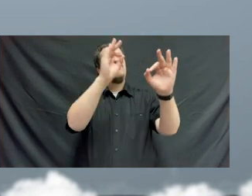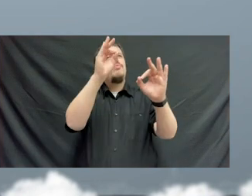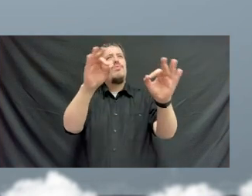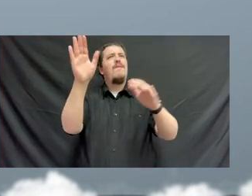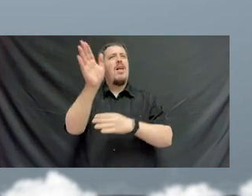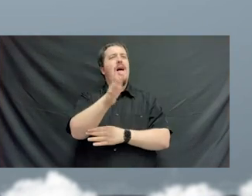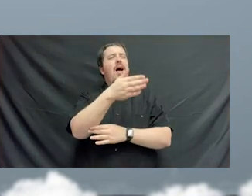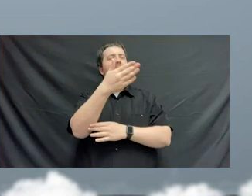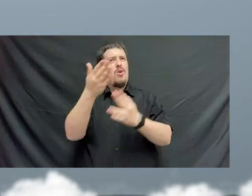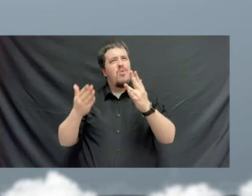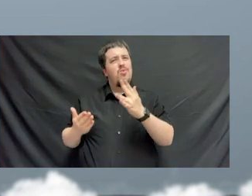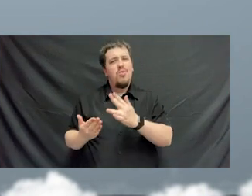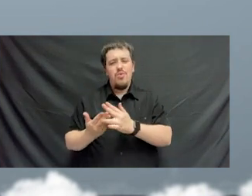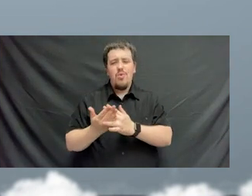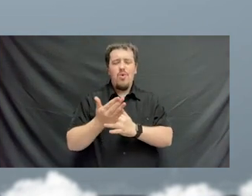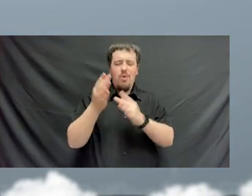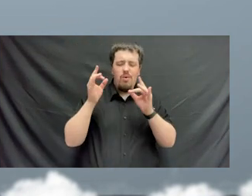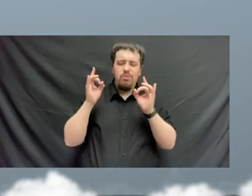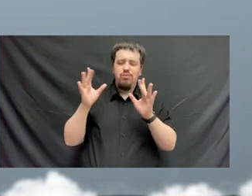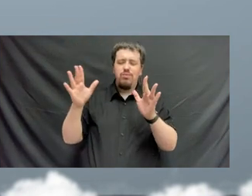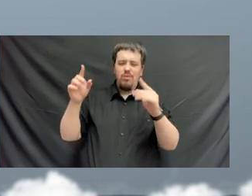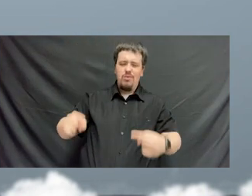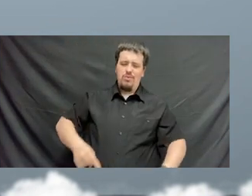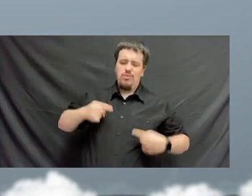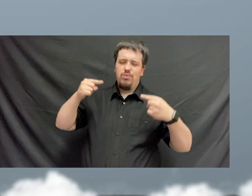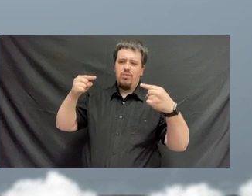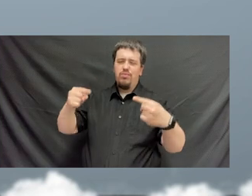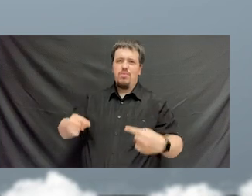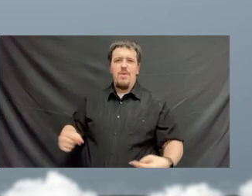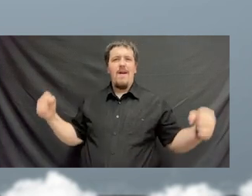Through the perilous fight